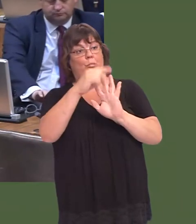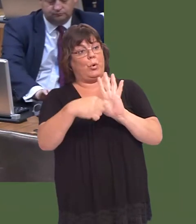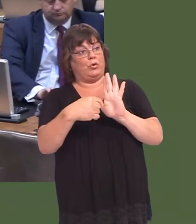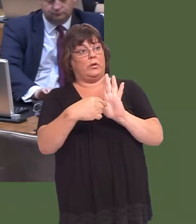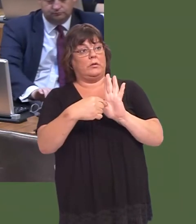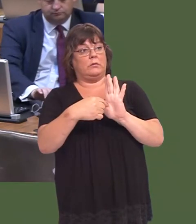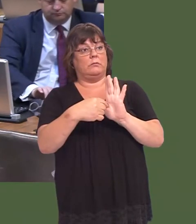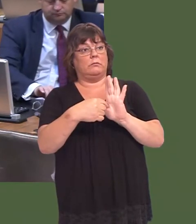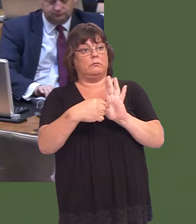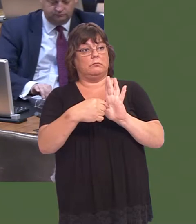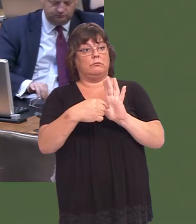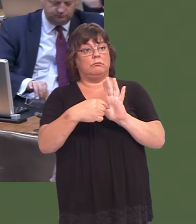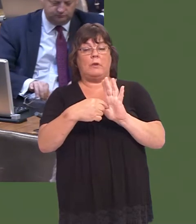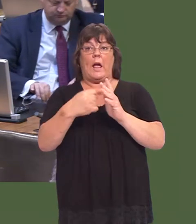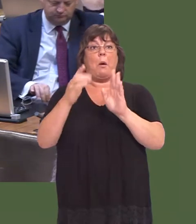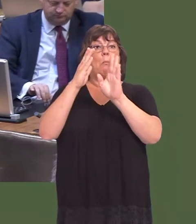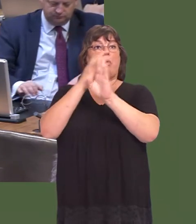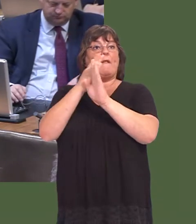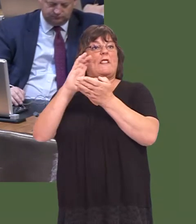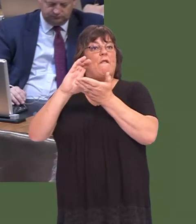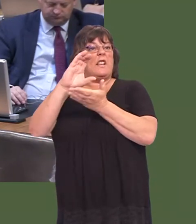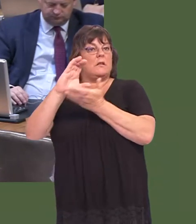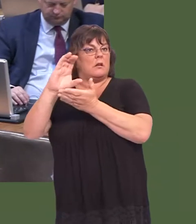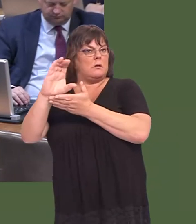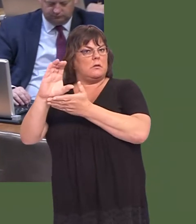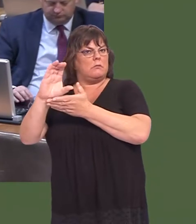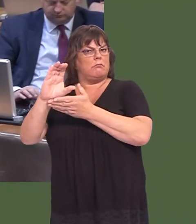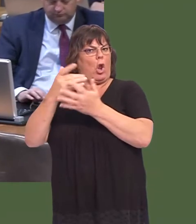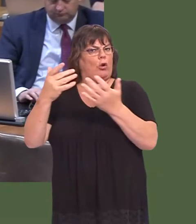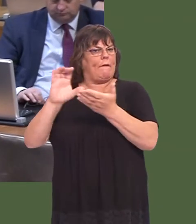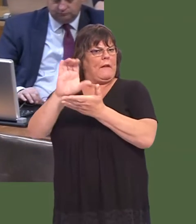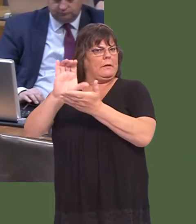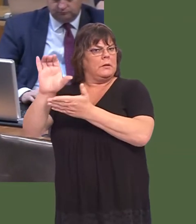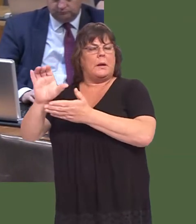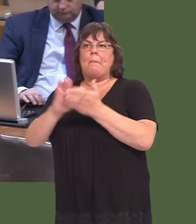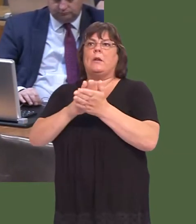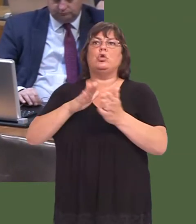had strong support from private investors, it wouldnít need a guarantee from the Government,